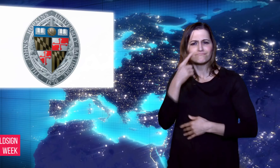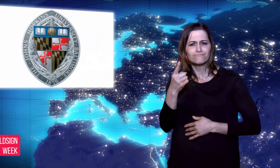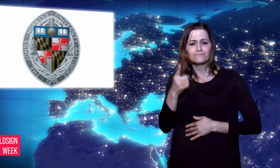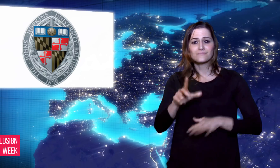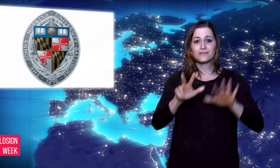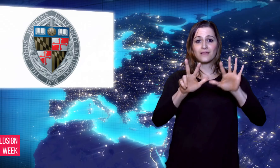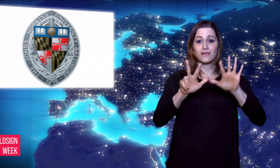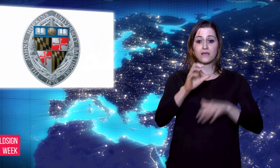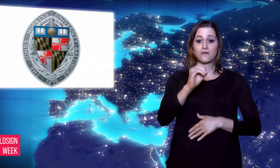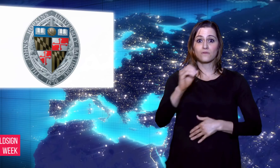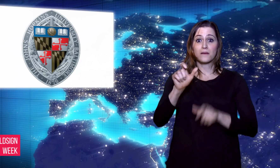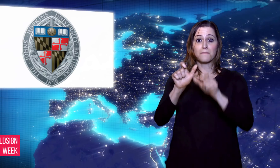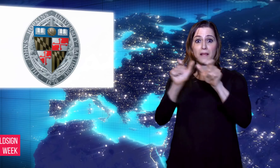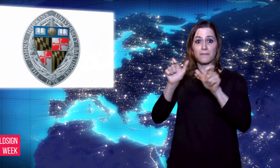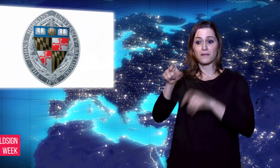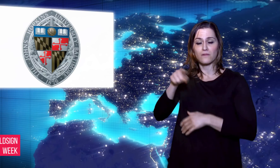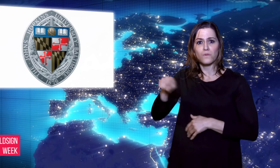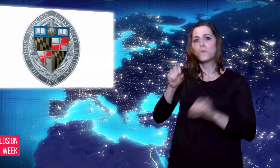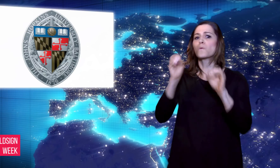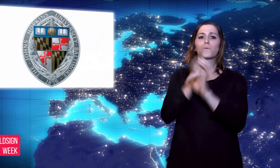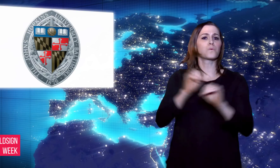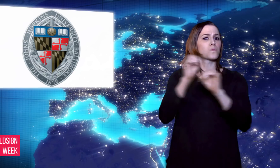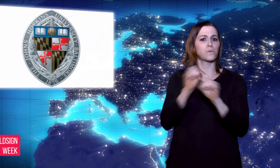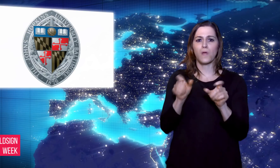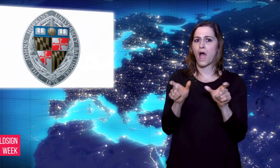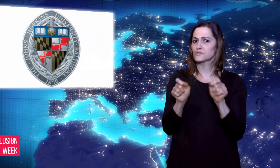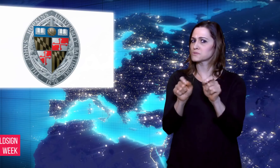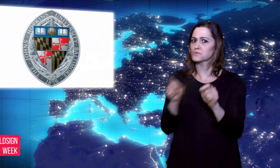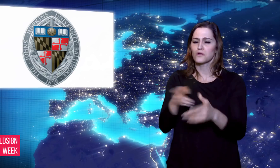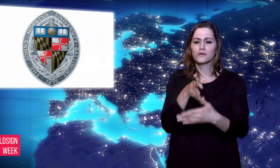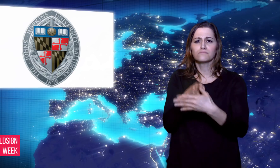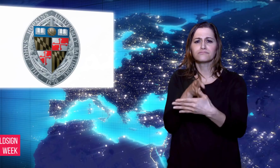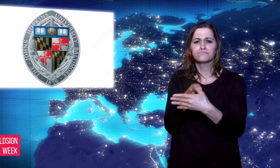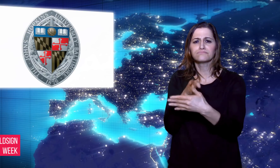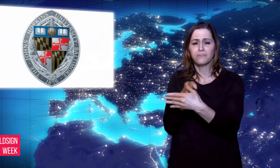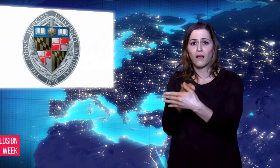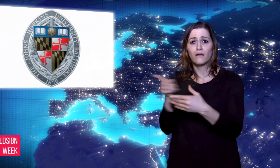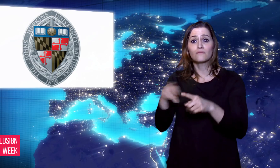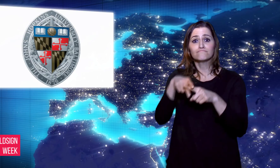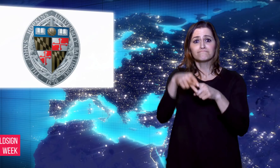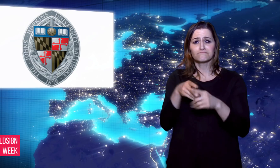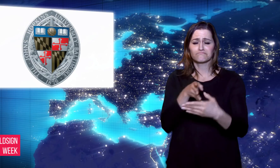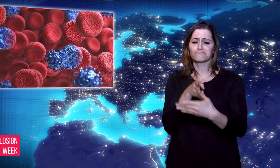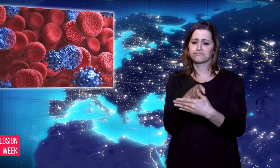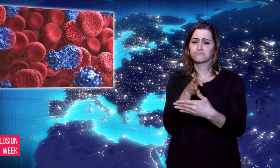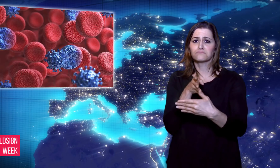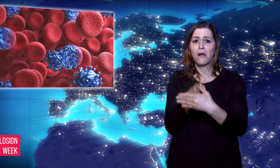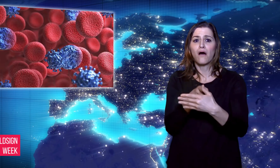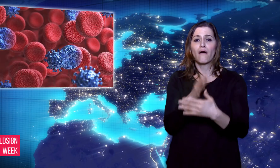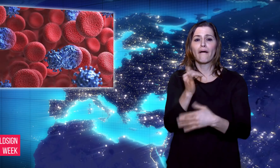research organization calls this success